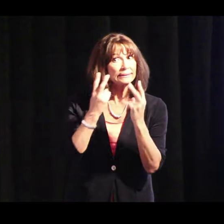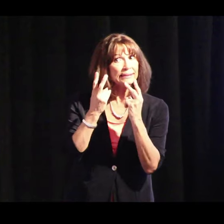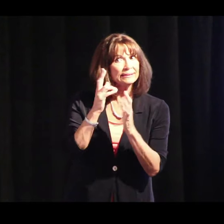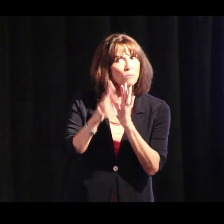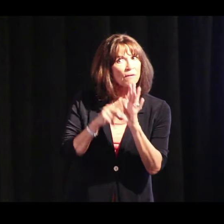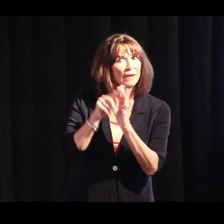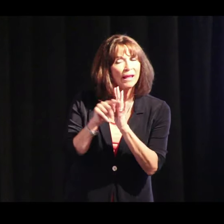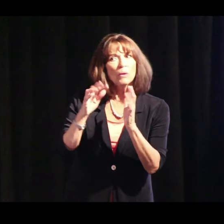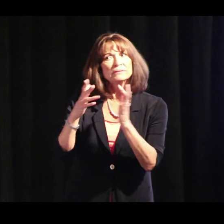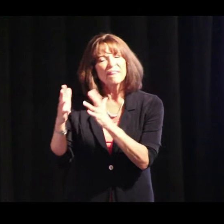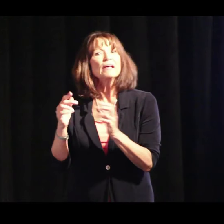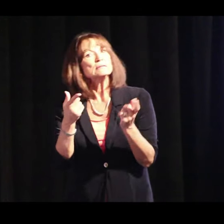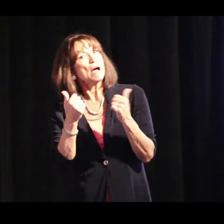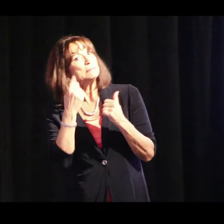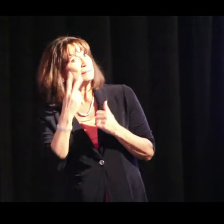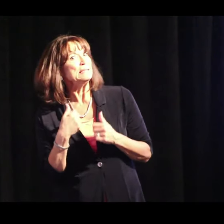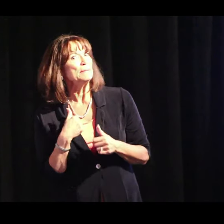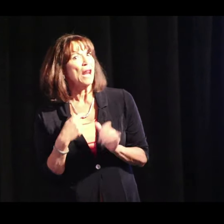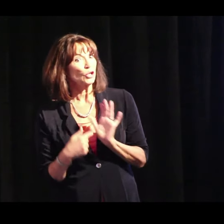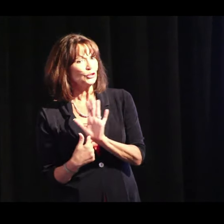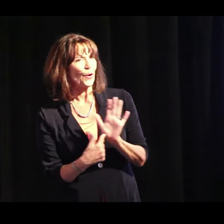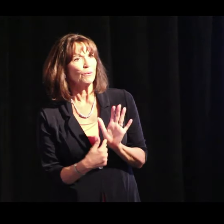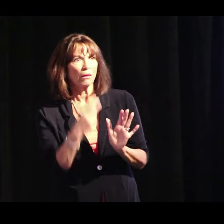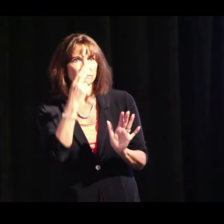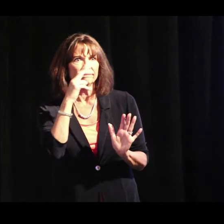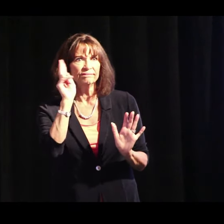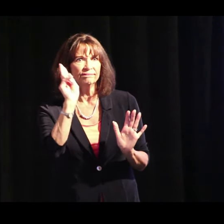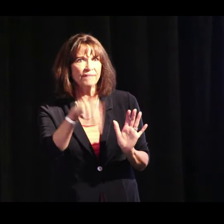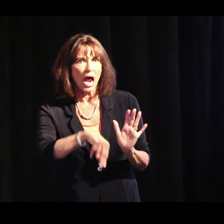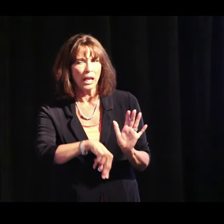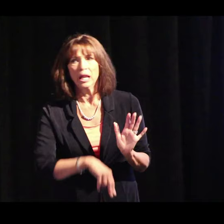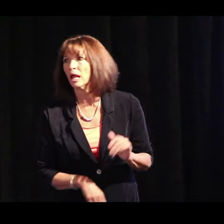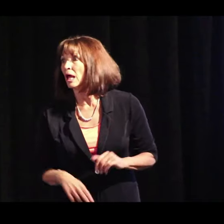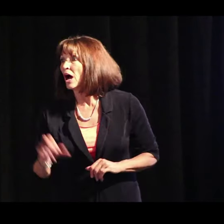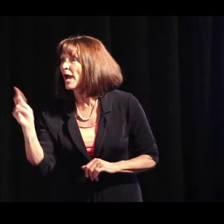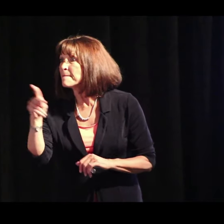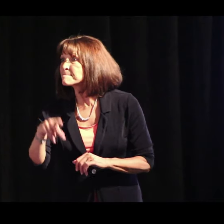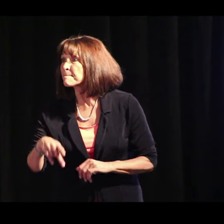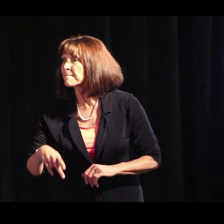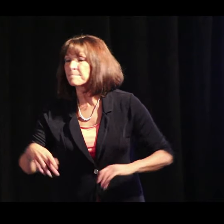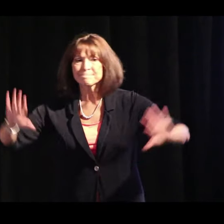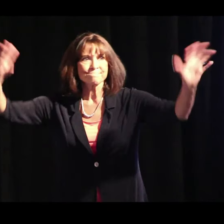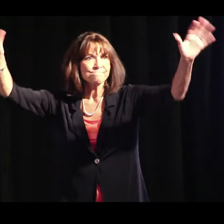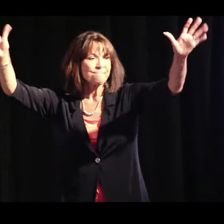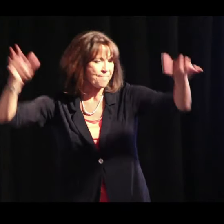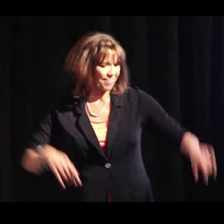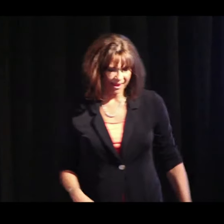But if you’d like to see some more videos or anything like that, come see me and I will show you. They are really fun. Okay?